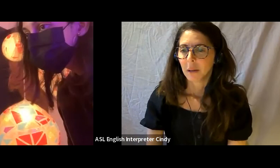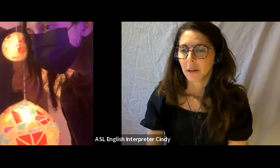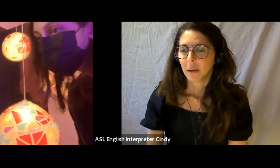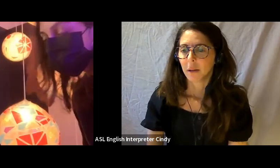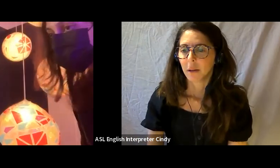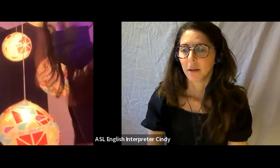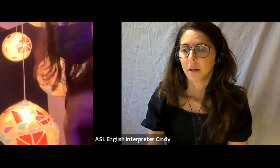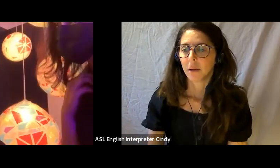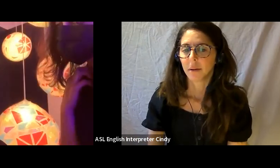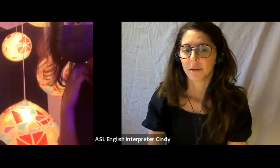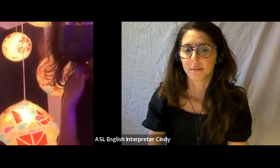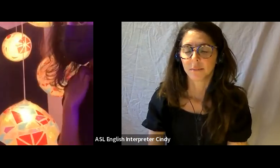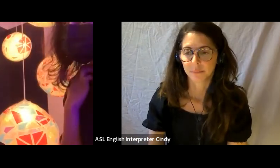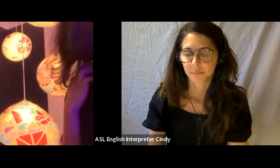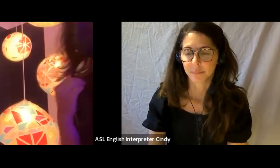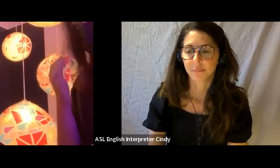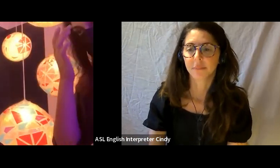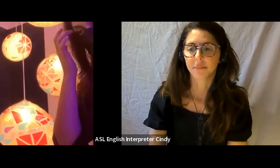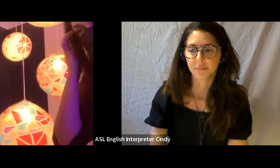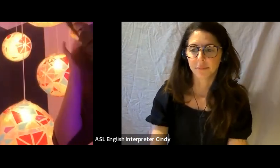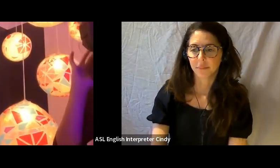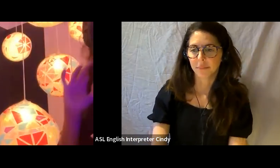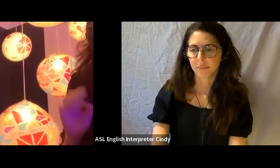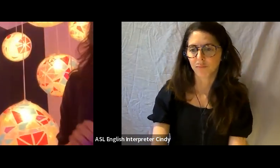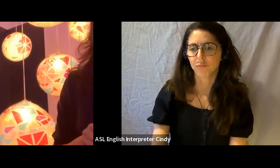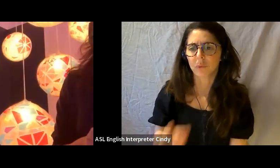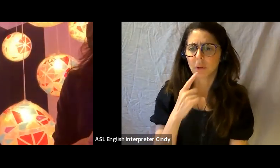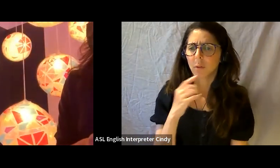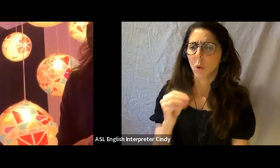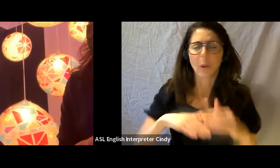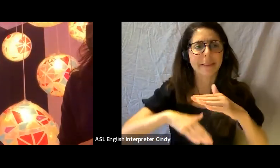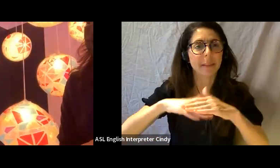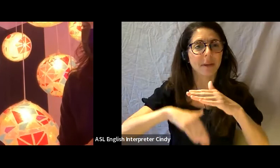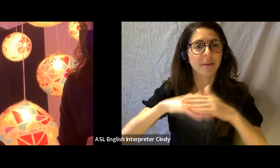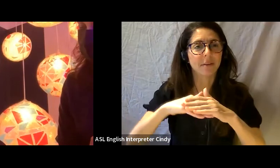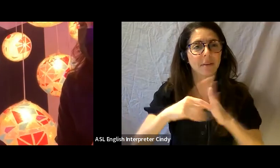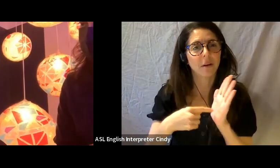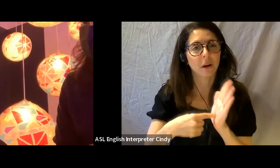Another question: you said there’s not really a limit on the number of pieces, but would you say there’s a minimum number of pieces?